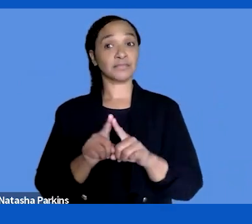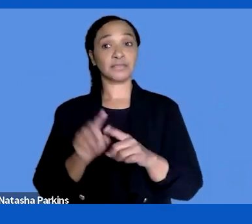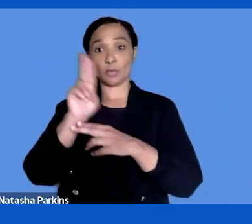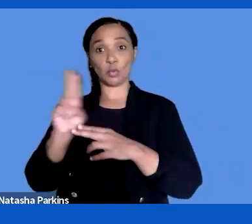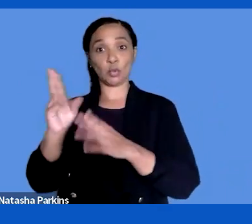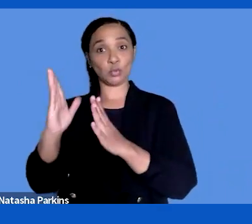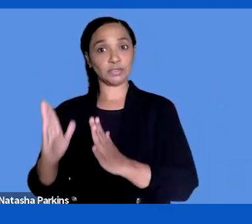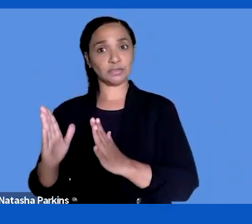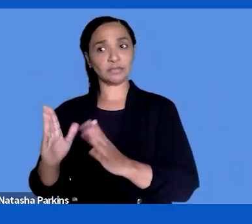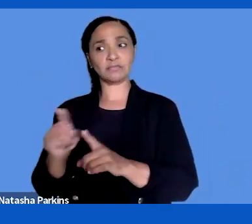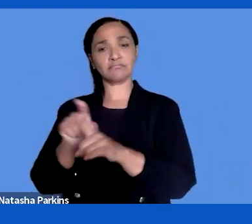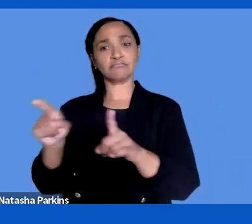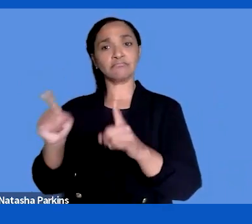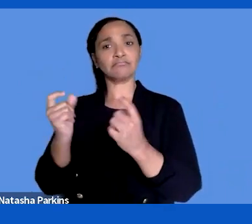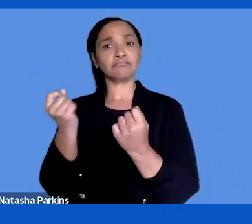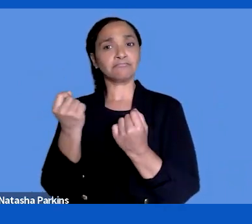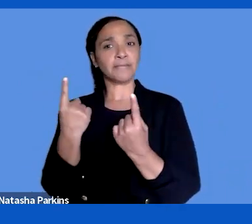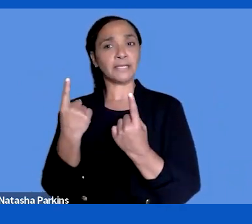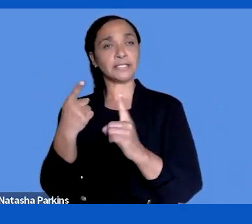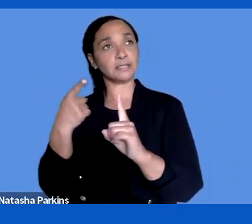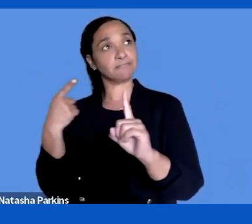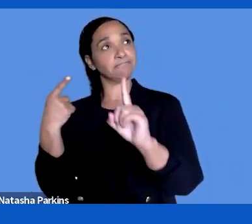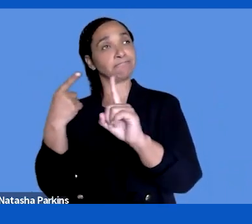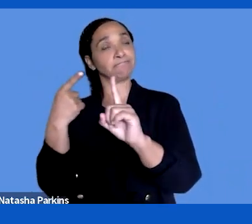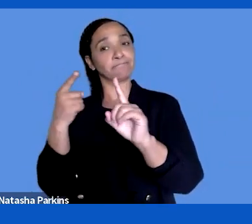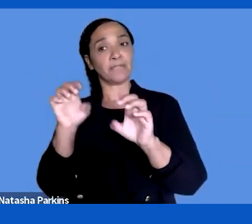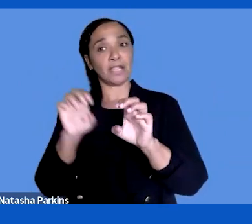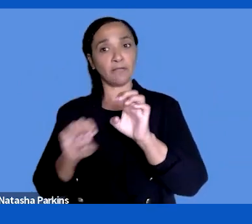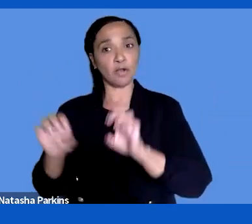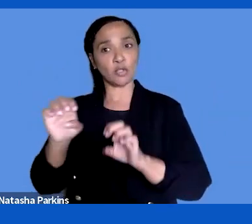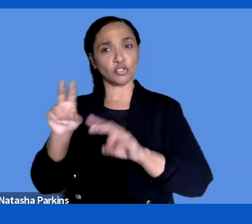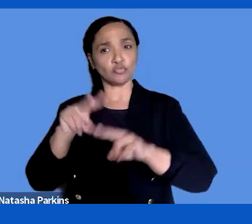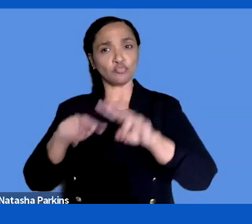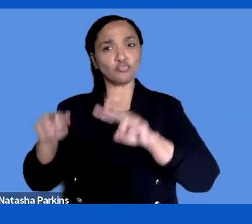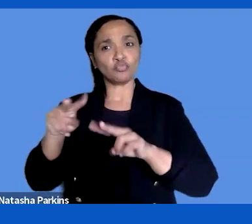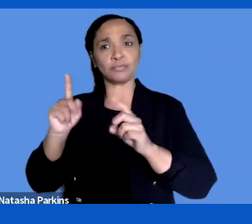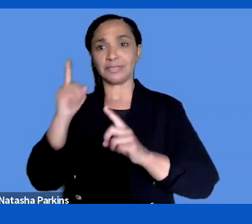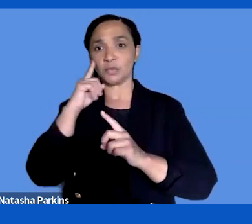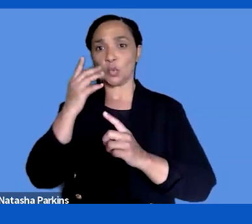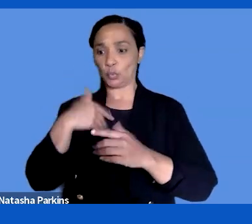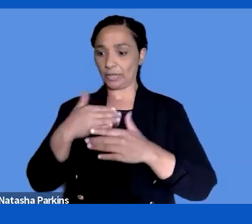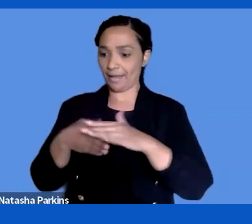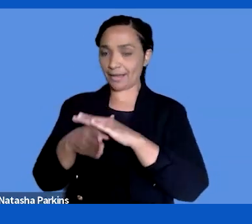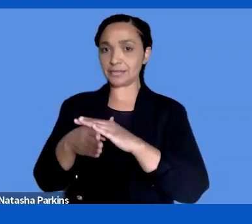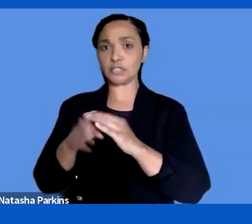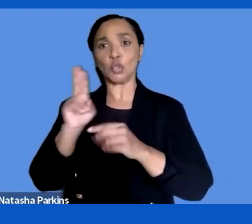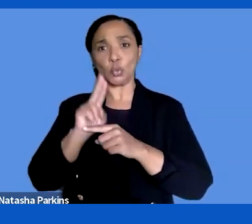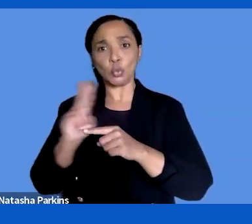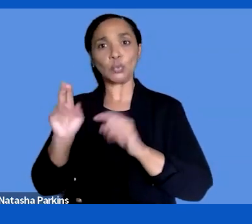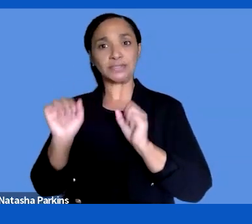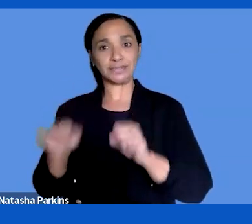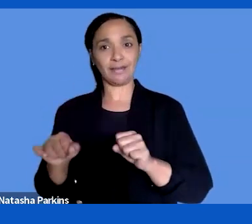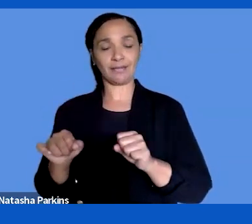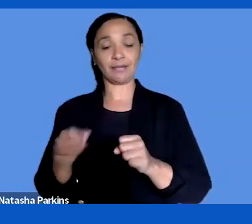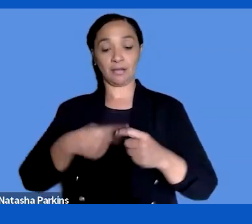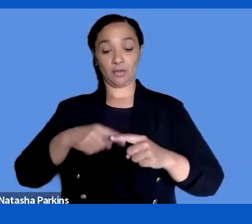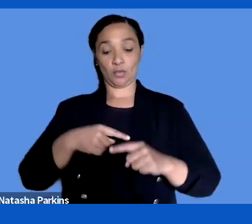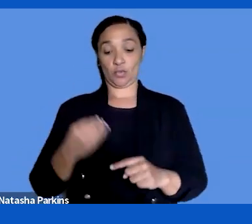an evaluation should be usability. We have the advantage on our side with our institution for